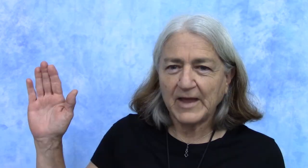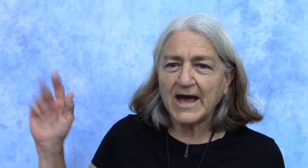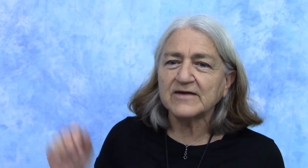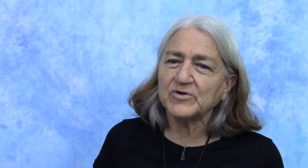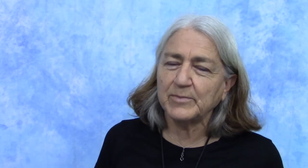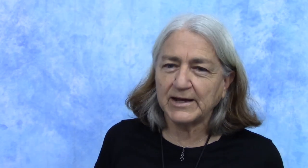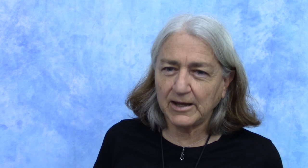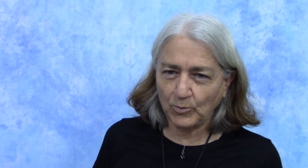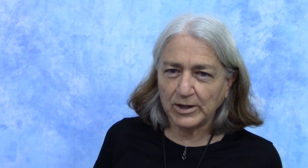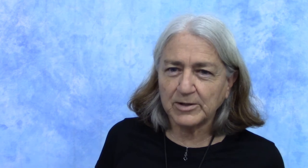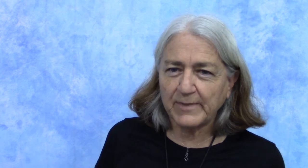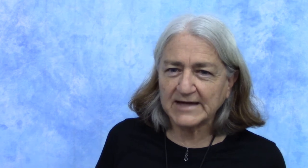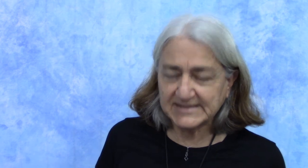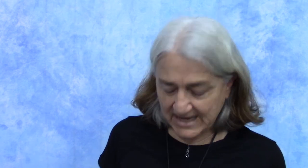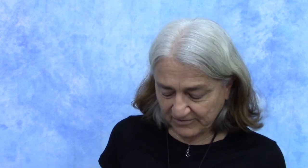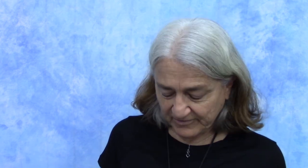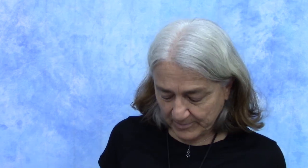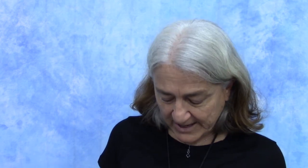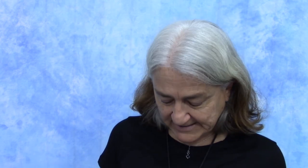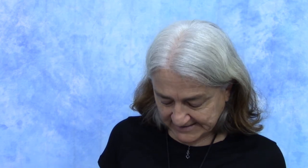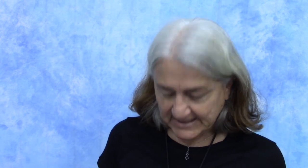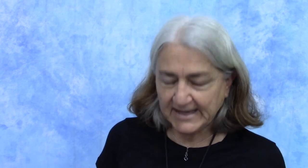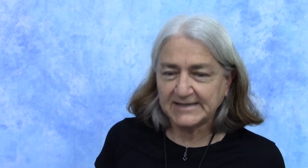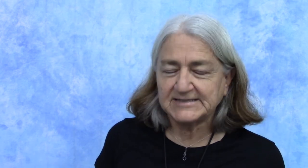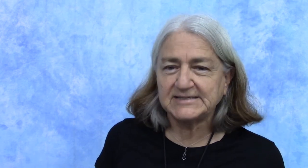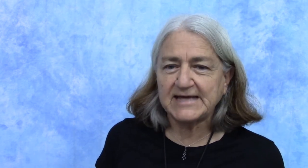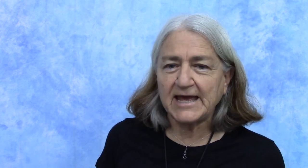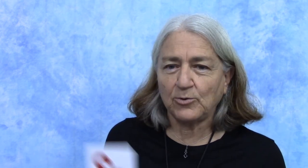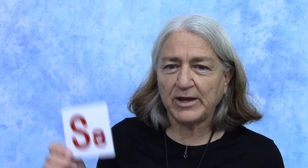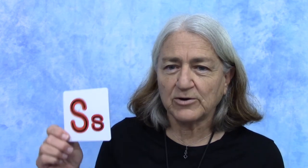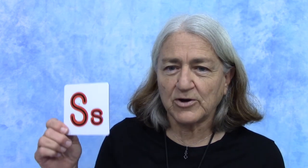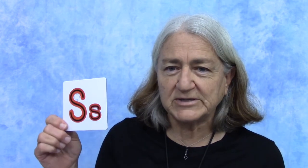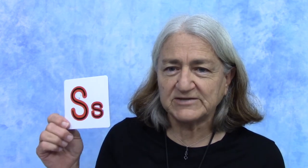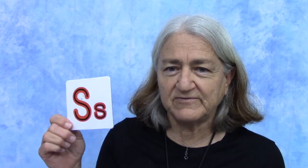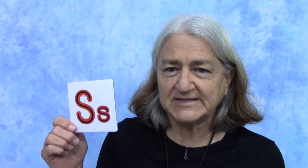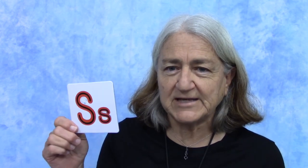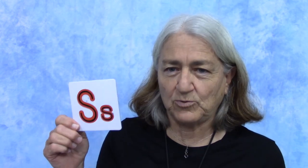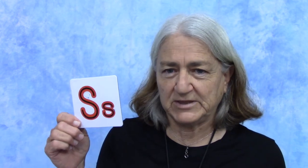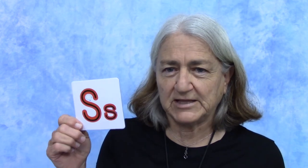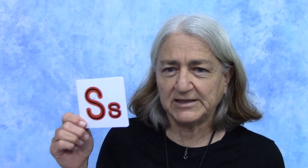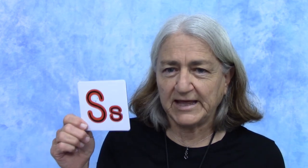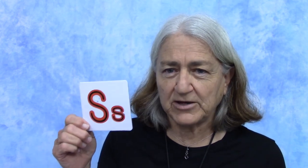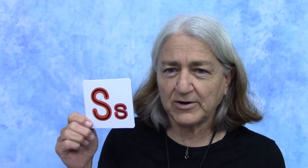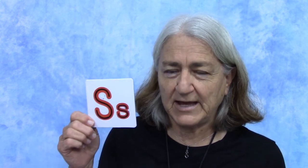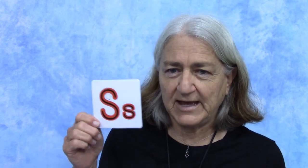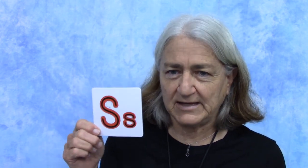Hi everybody. Welcome back to Alphabites. Today we are going to visit with the letter "S".